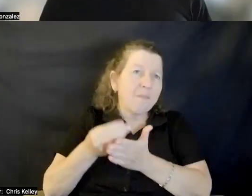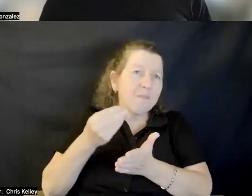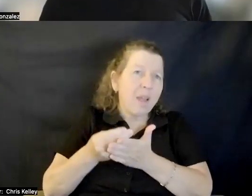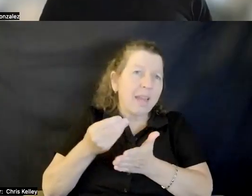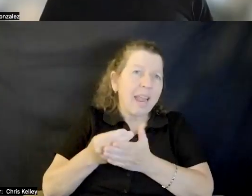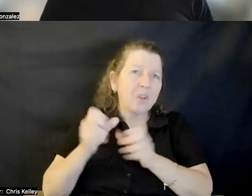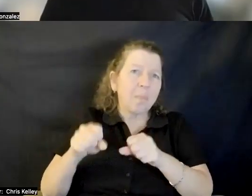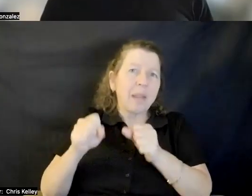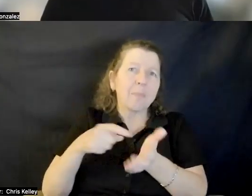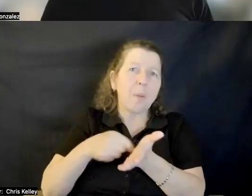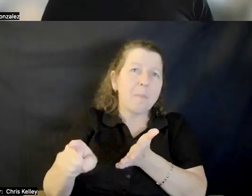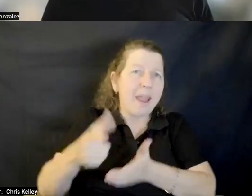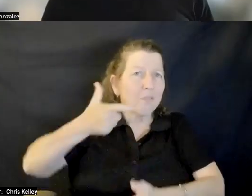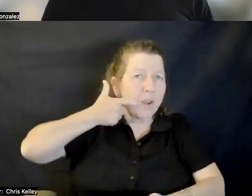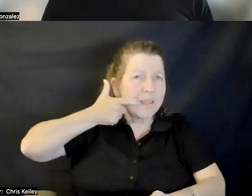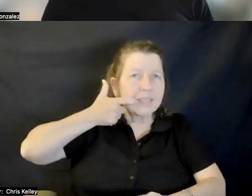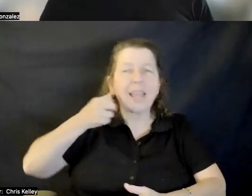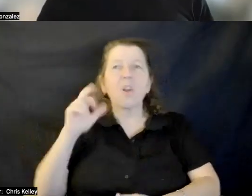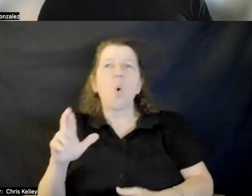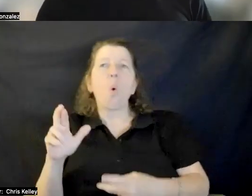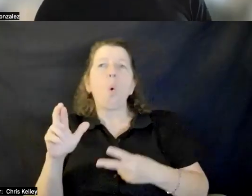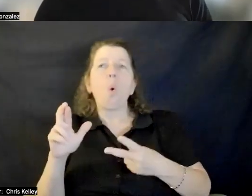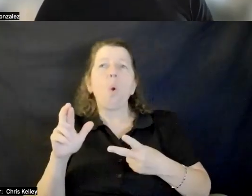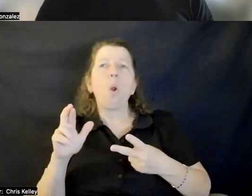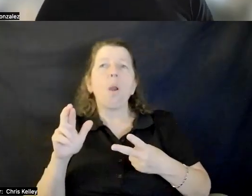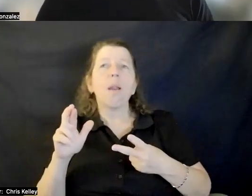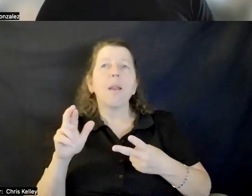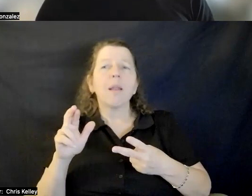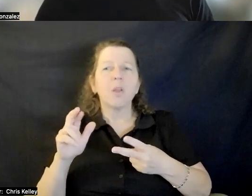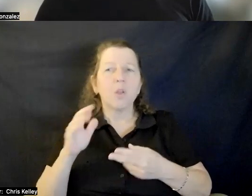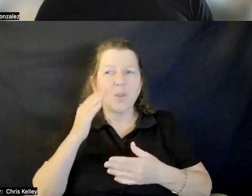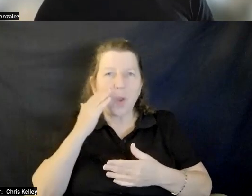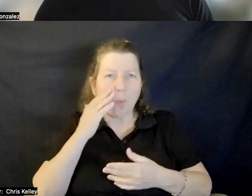SPECIFICALLY OR KNOWING WHERE TO START AND HOW TO START?